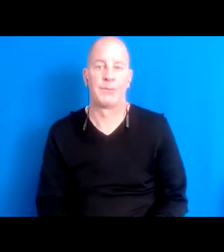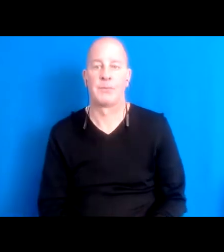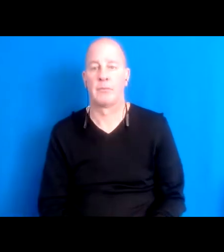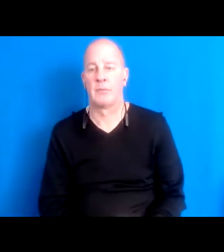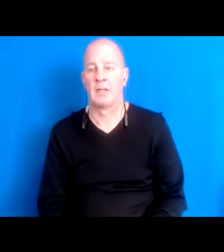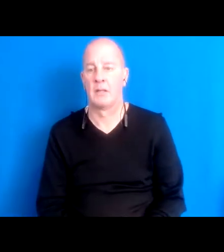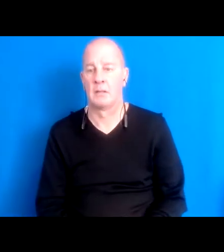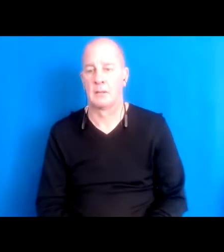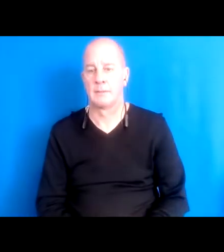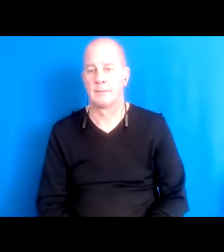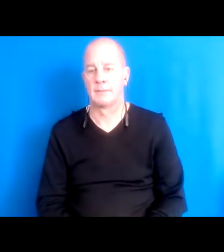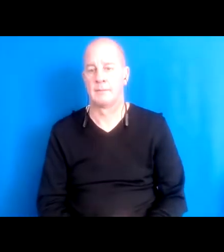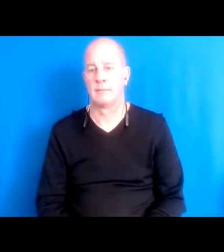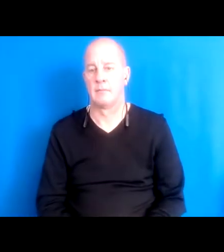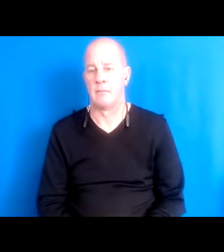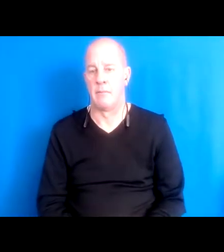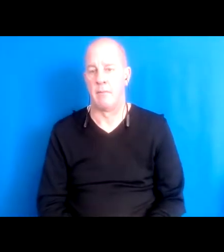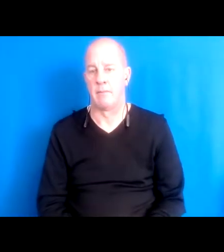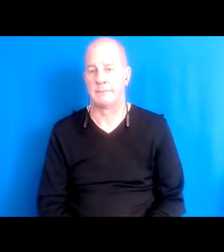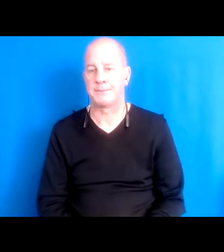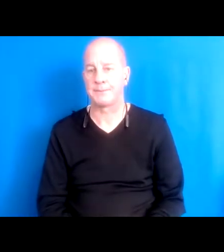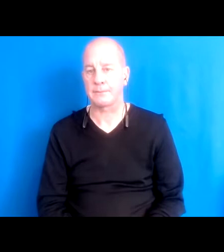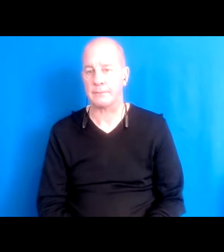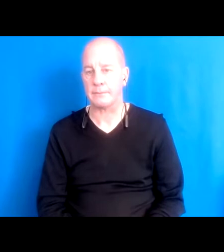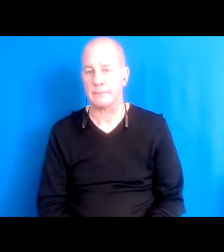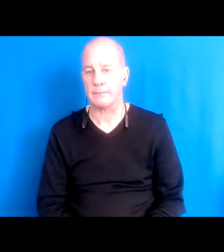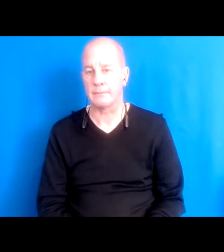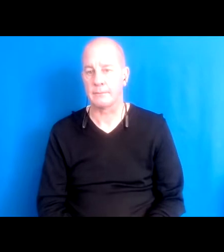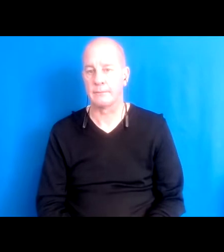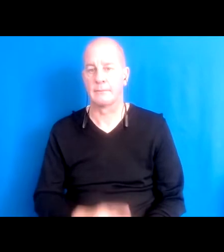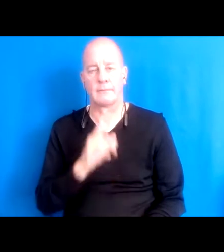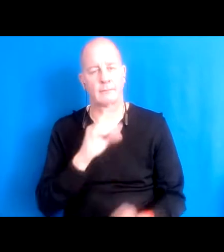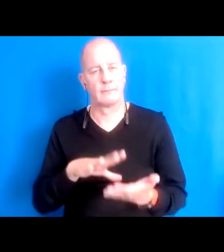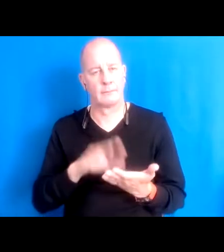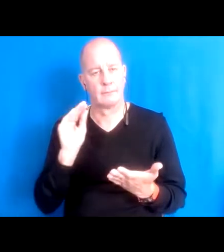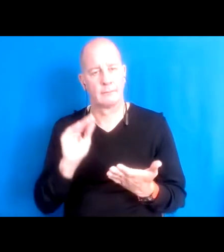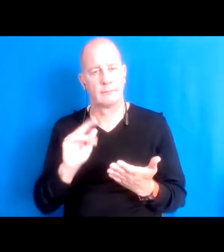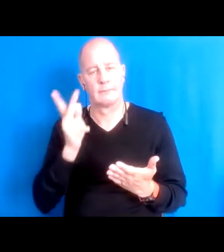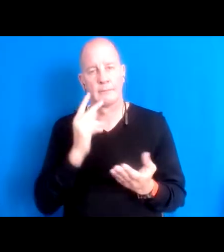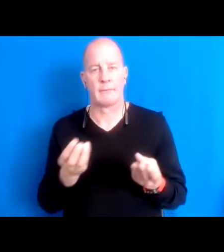16:02:19 And really learned to to see the land and see the species that made up the